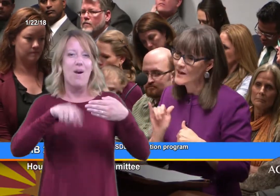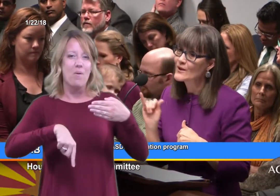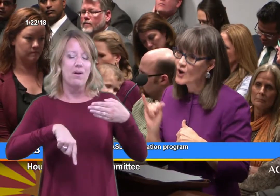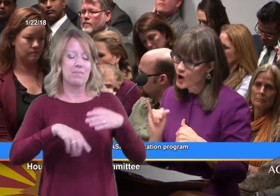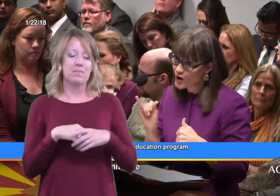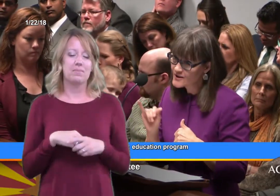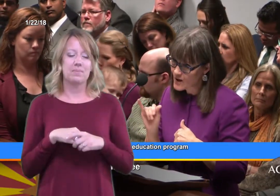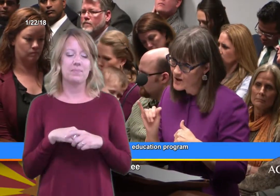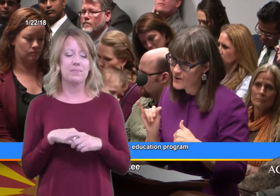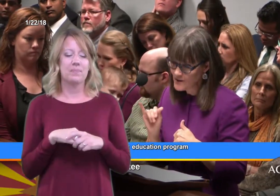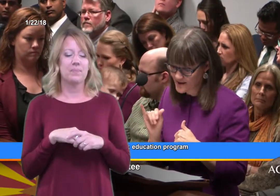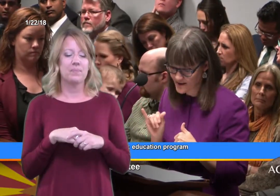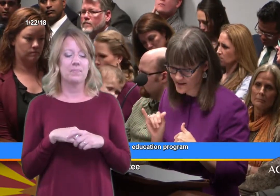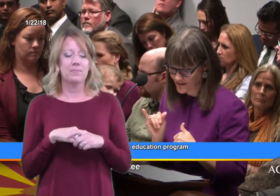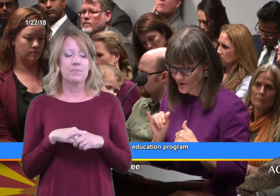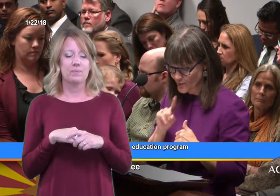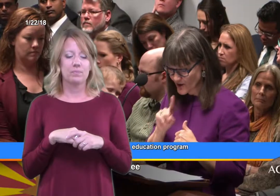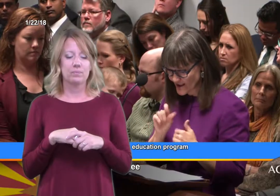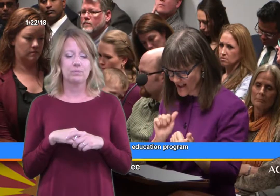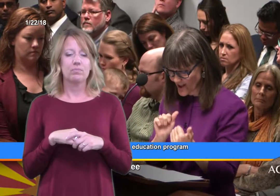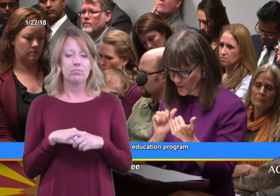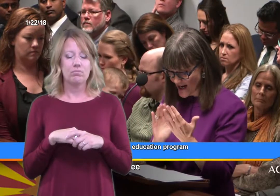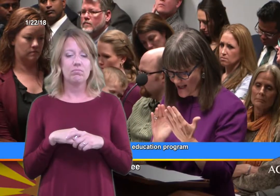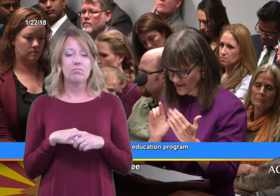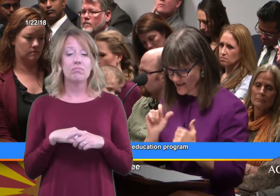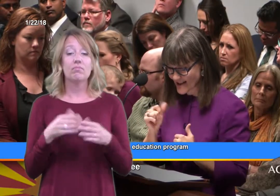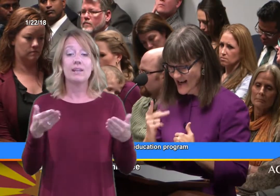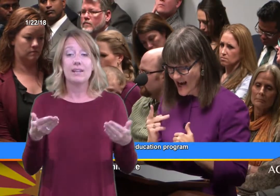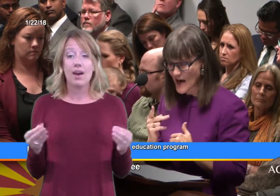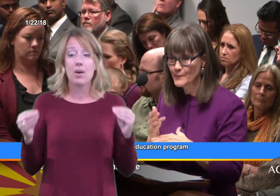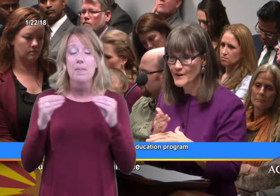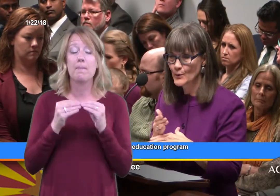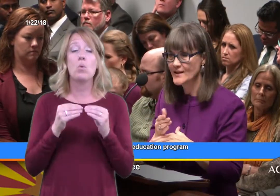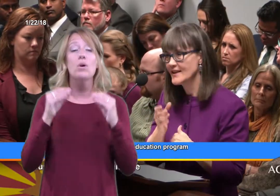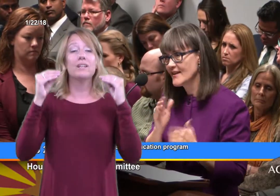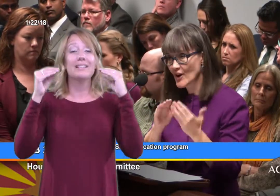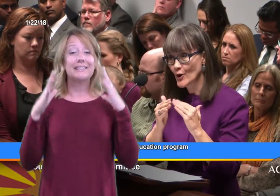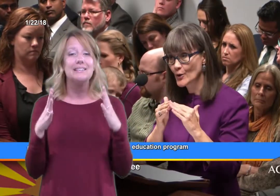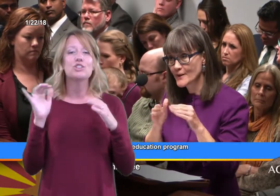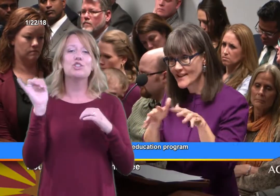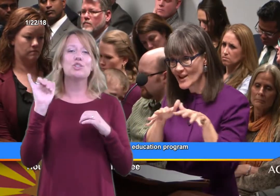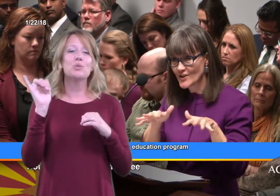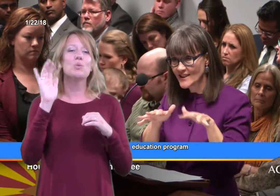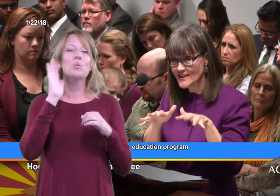That would also really address the gap between the urban areas